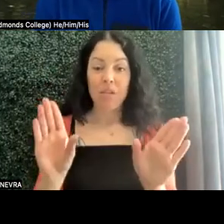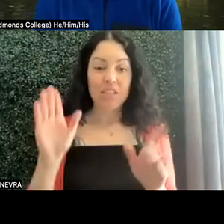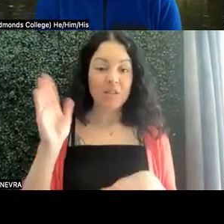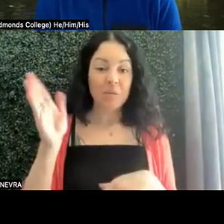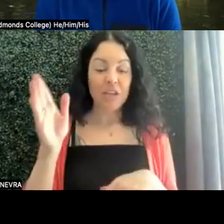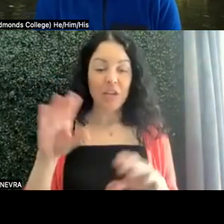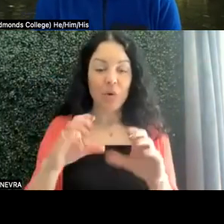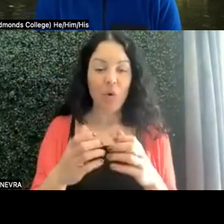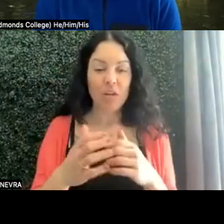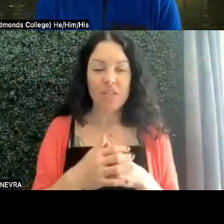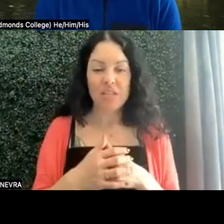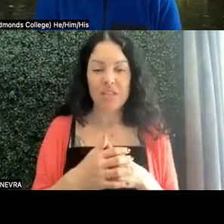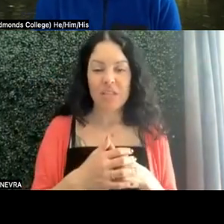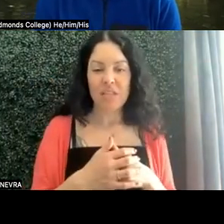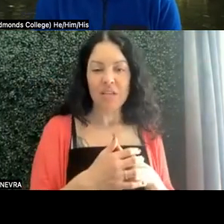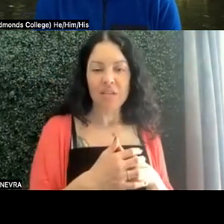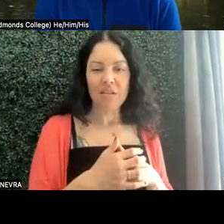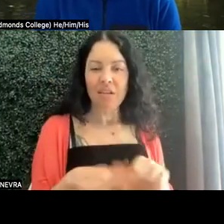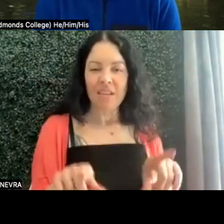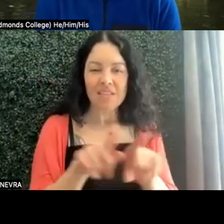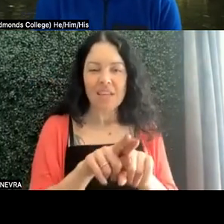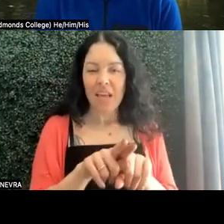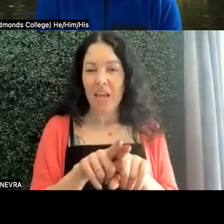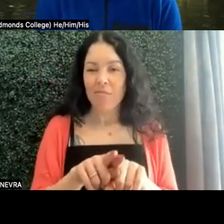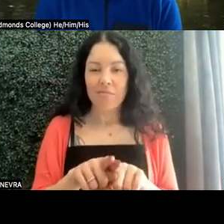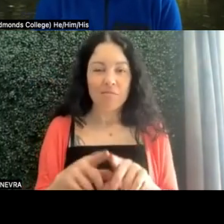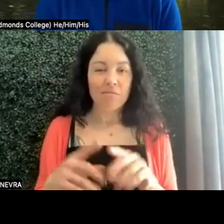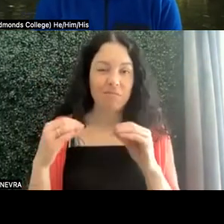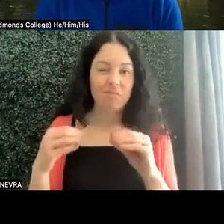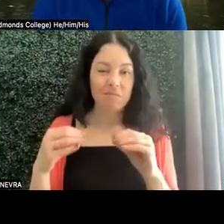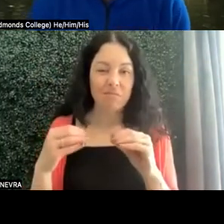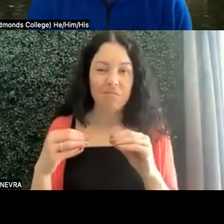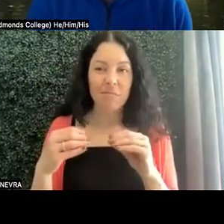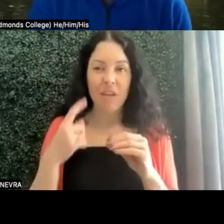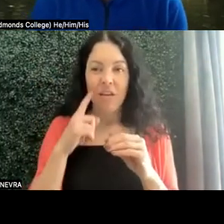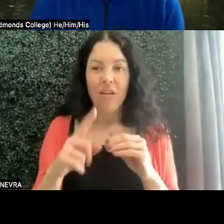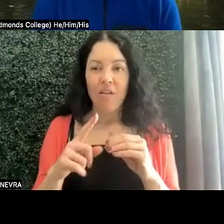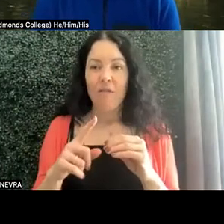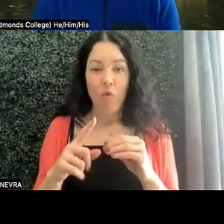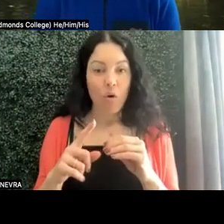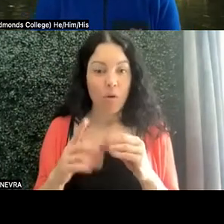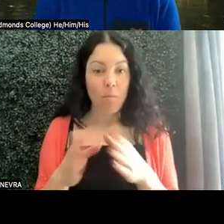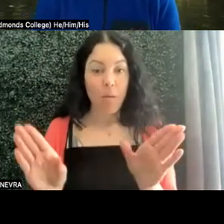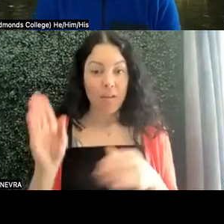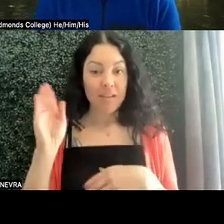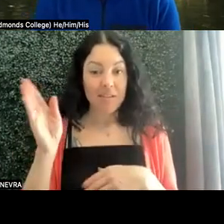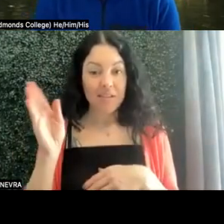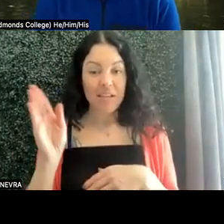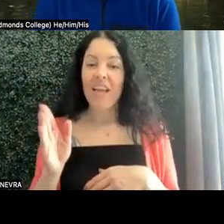The same pedagogy in terms of public speaking is applicable to students who are able to voice themselves